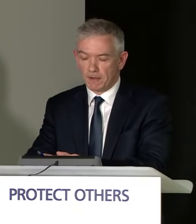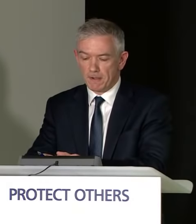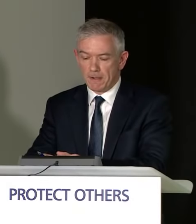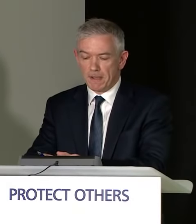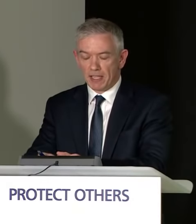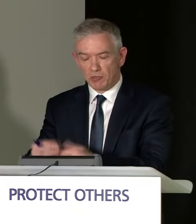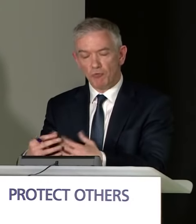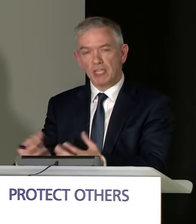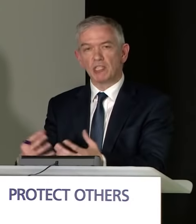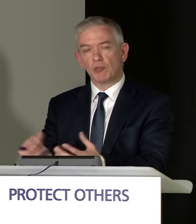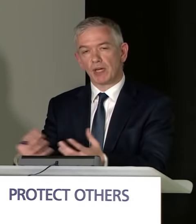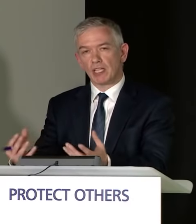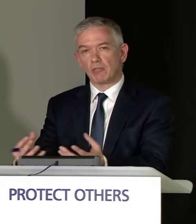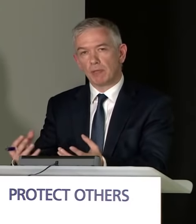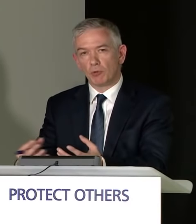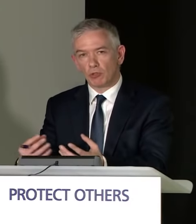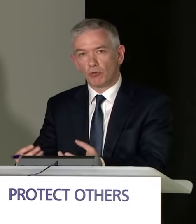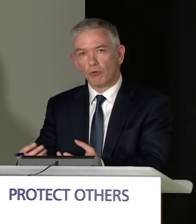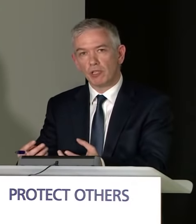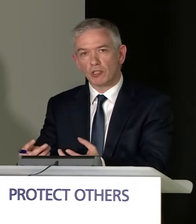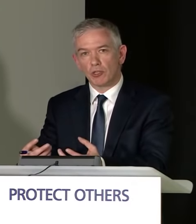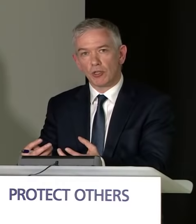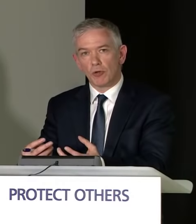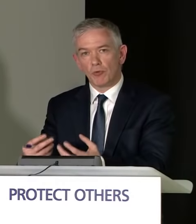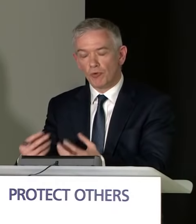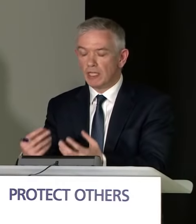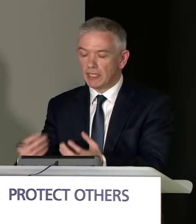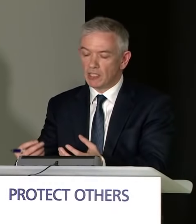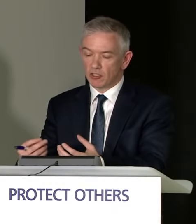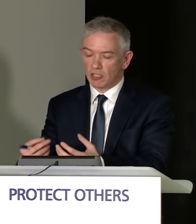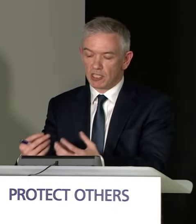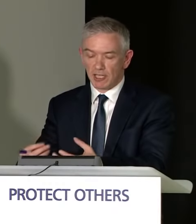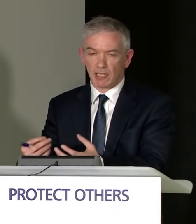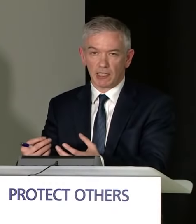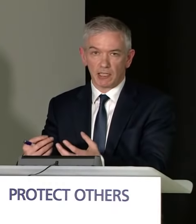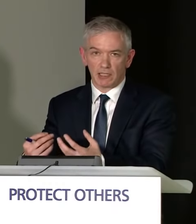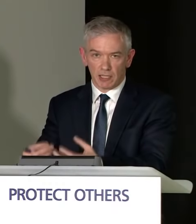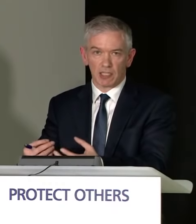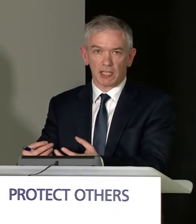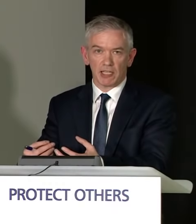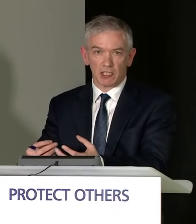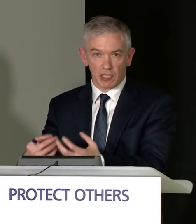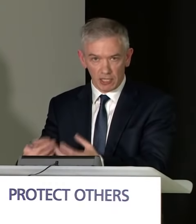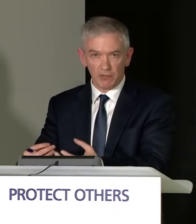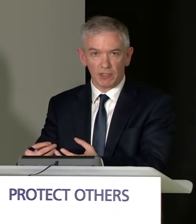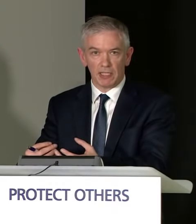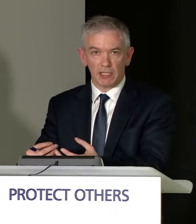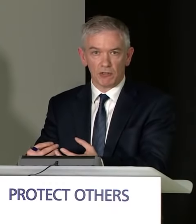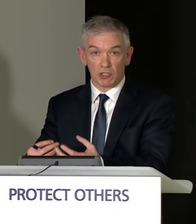That is the reason that we are asking people to do this. we really need you to stick to this guidance to leave your details.